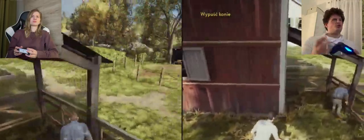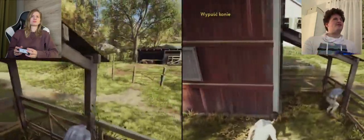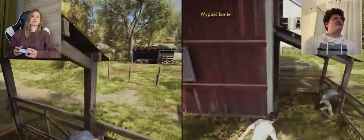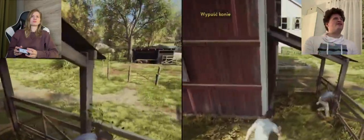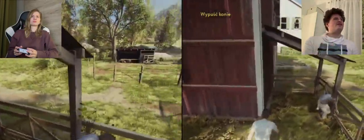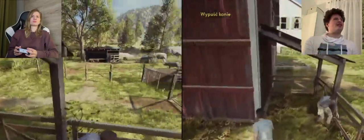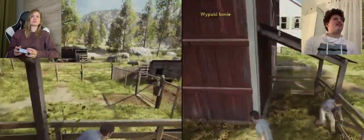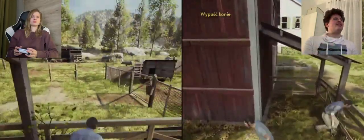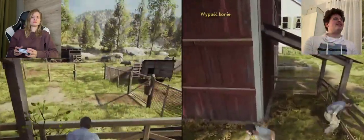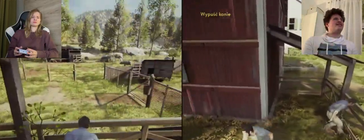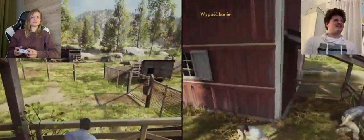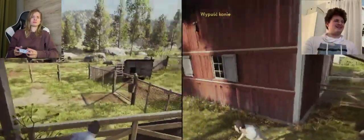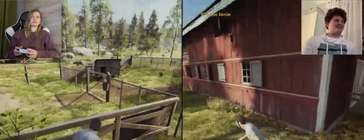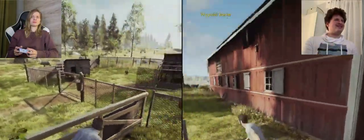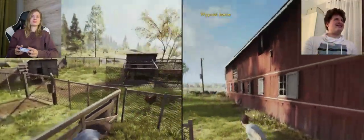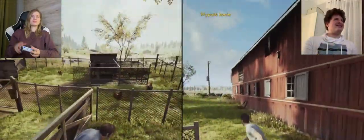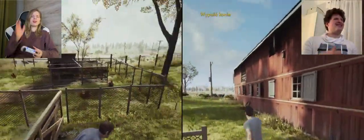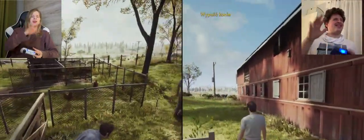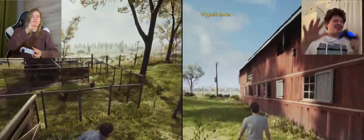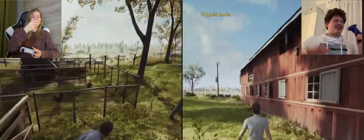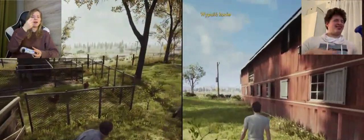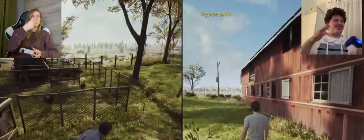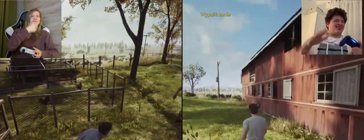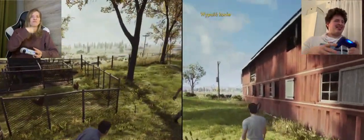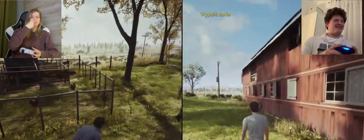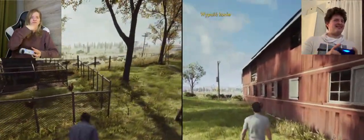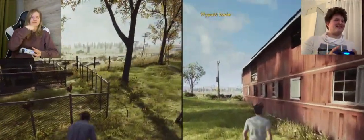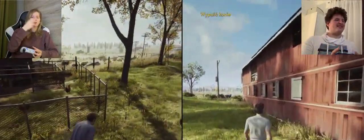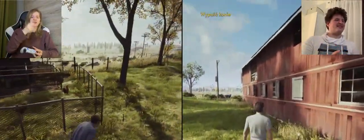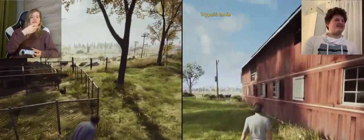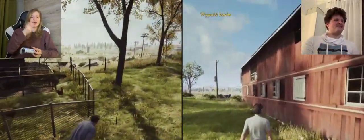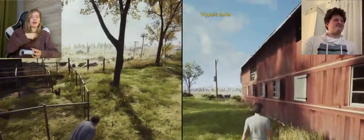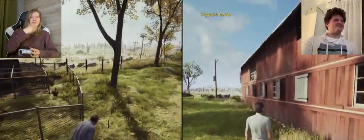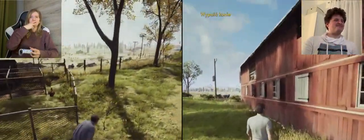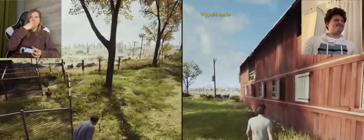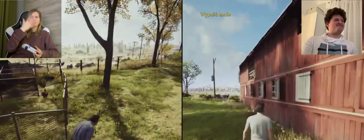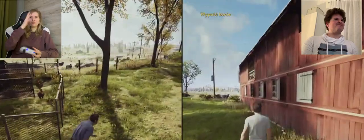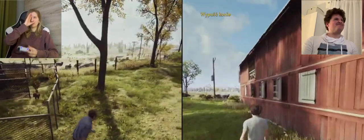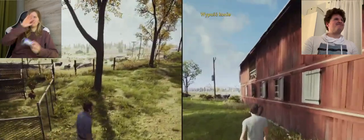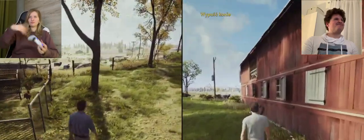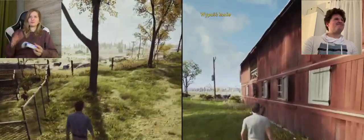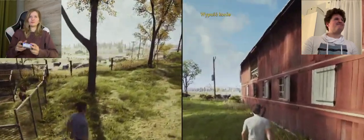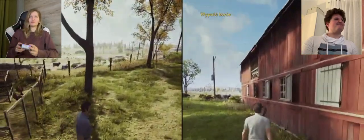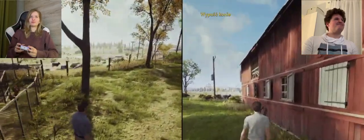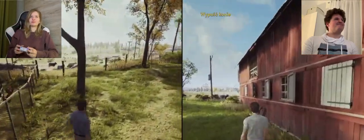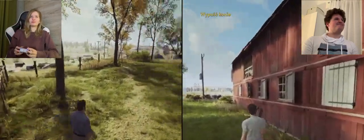A: what the fuck ** A: We're lost K: We talked too much and I missed the task